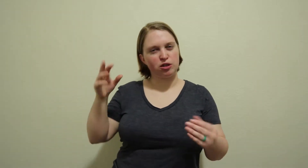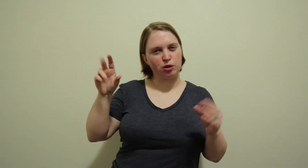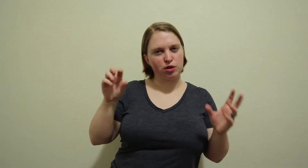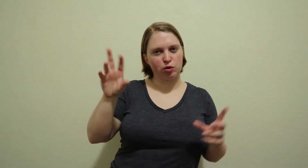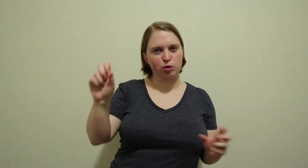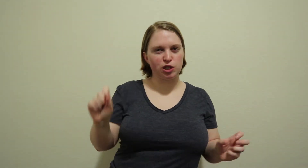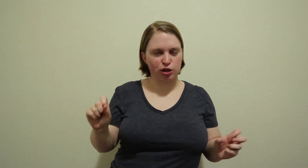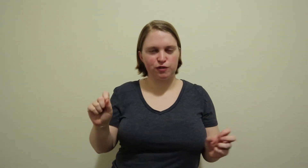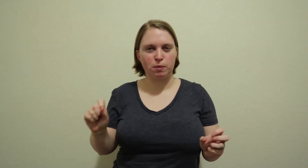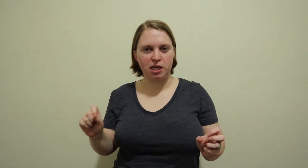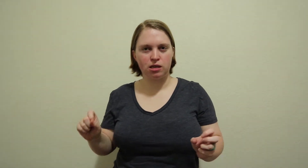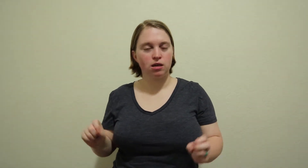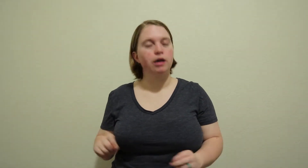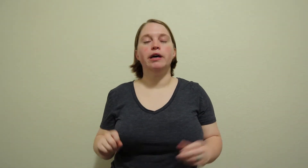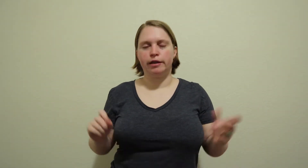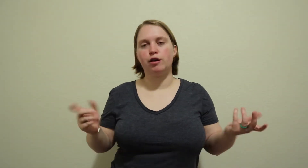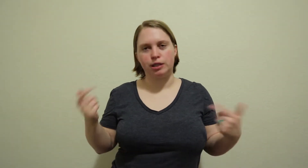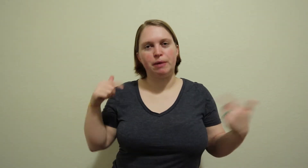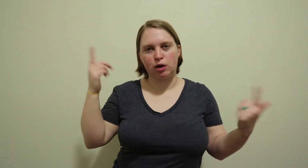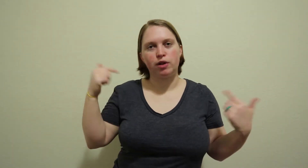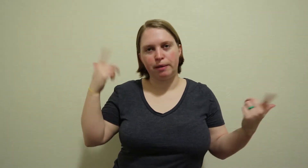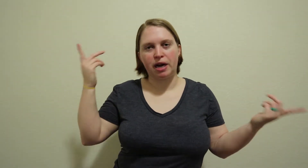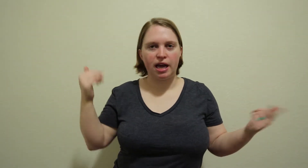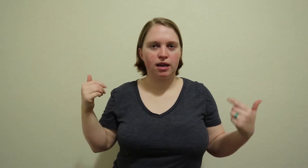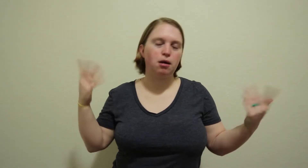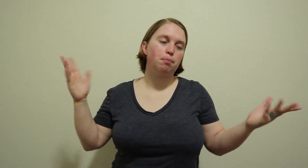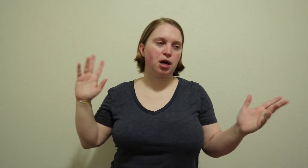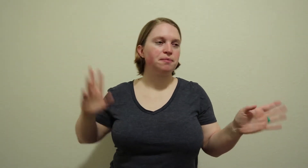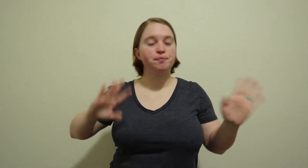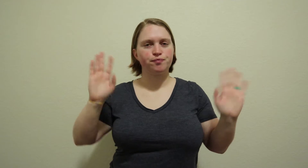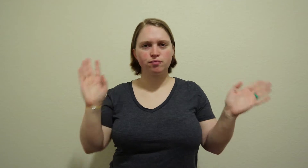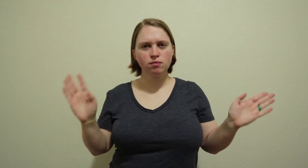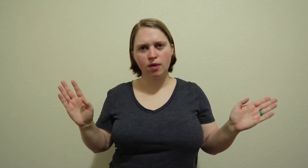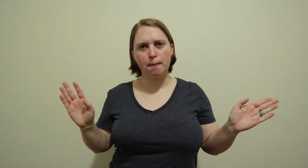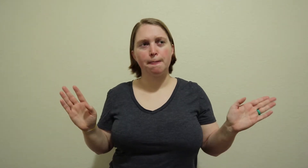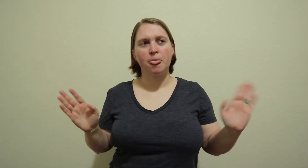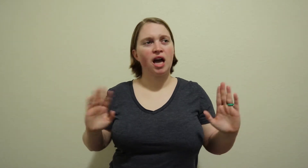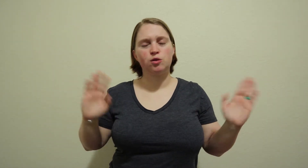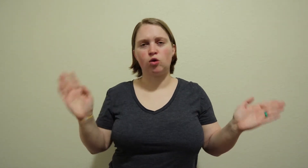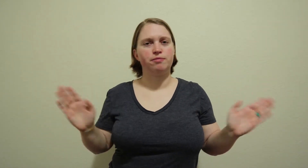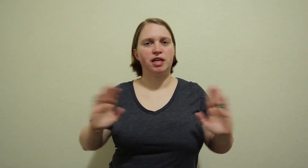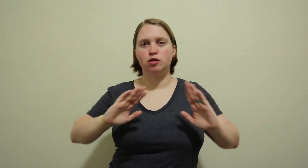to do a little research for me, there's metal in my head but I told them like